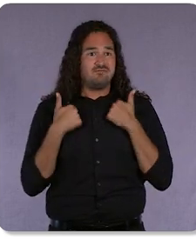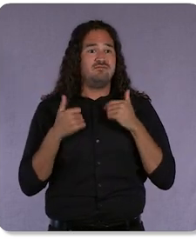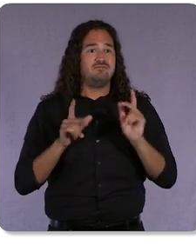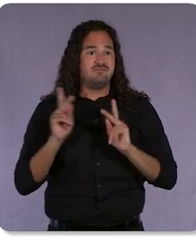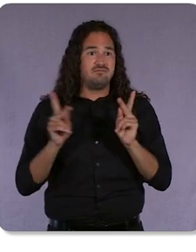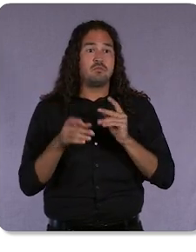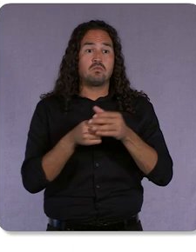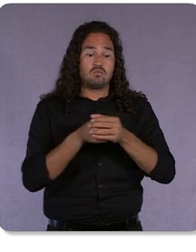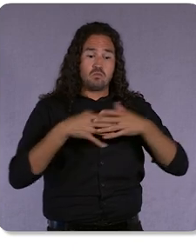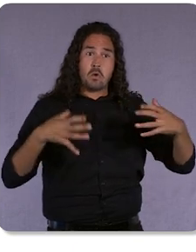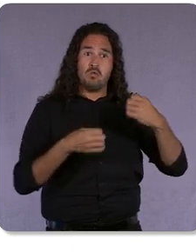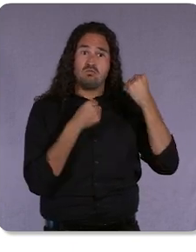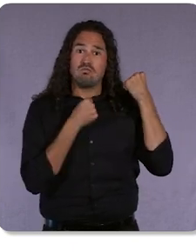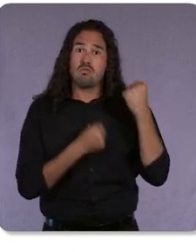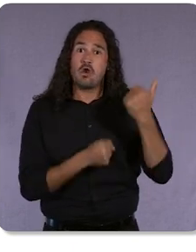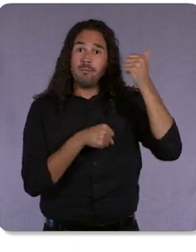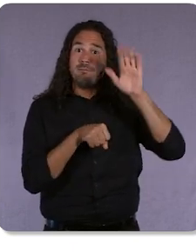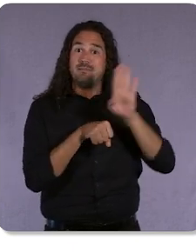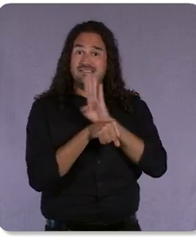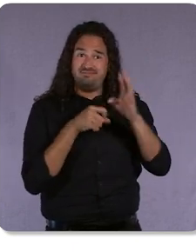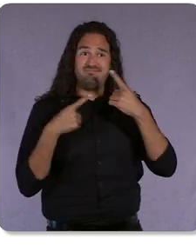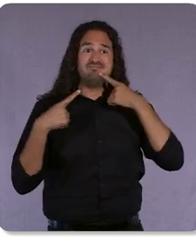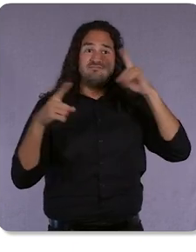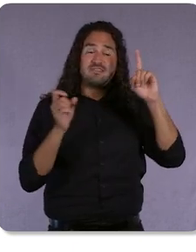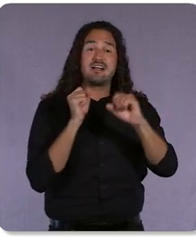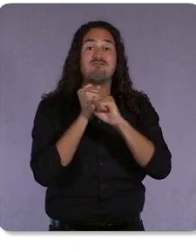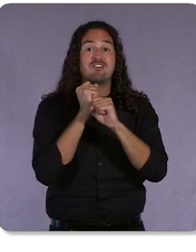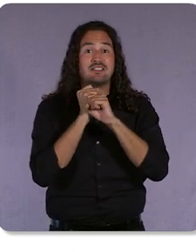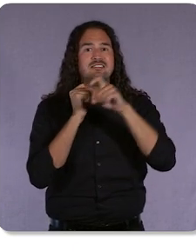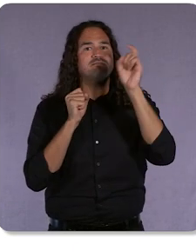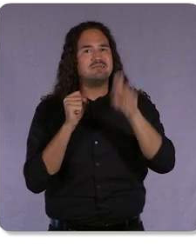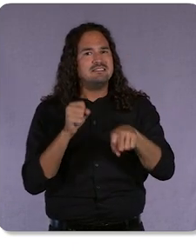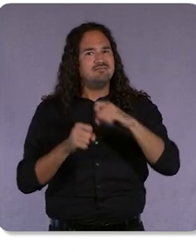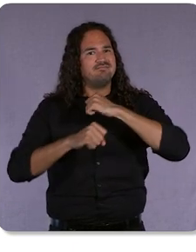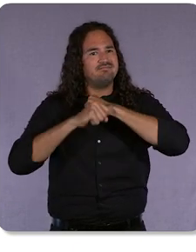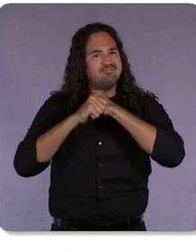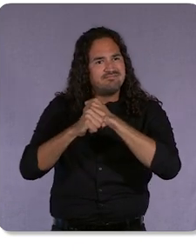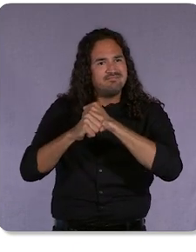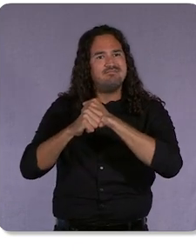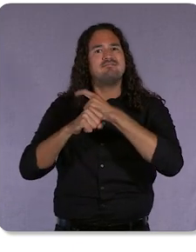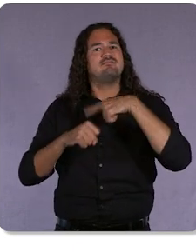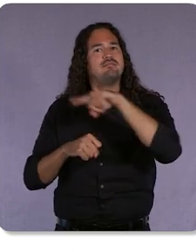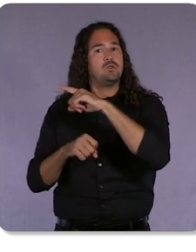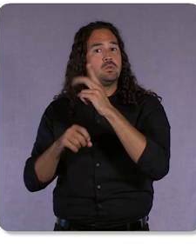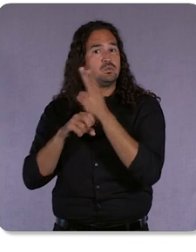And advertising needs to preserve safety for users. Because at the end of the day, this industry depends on user trust.